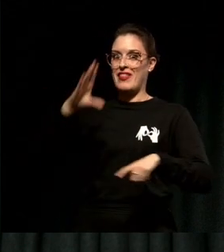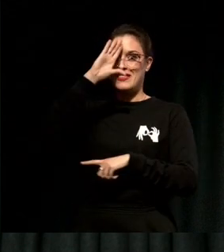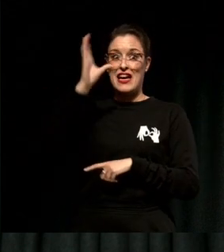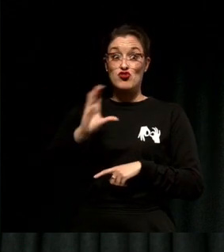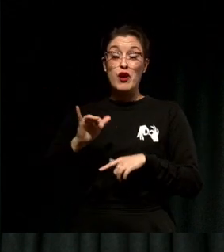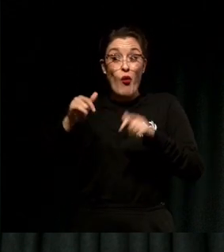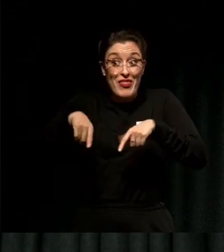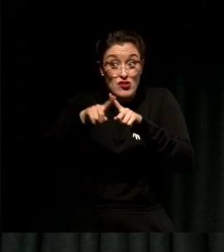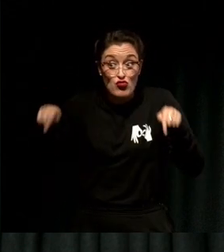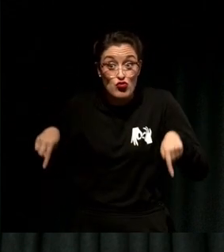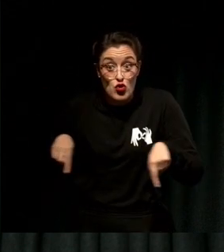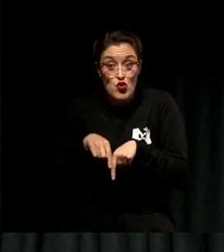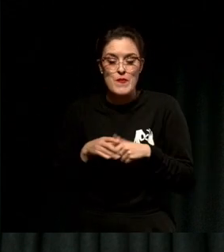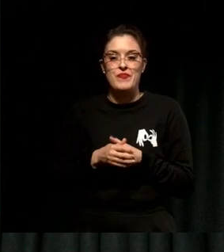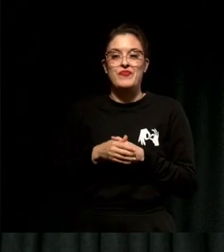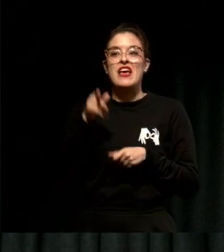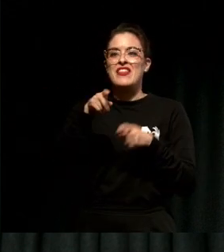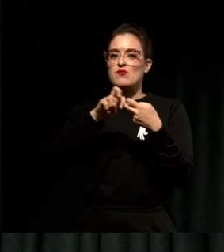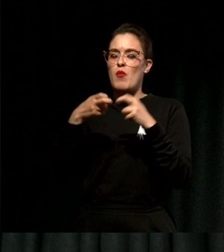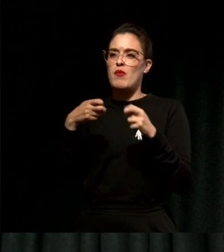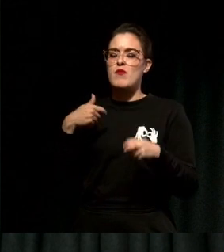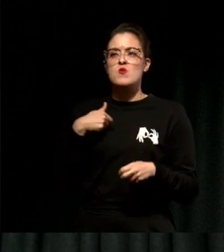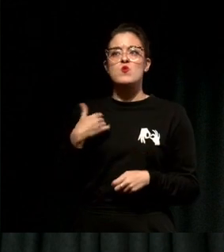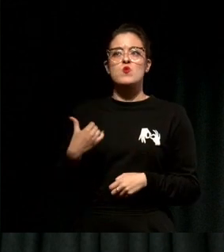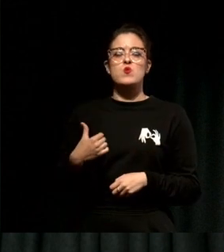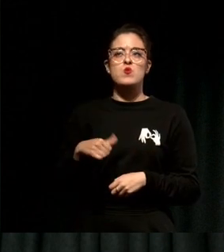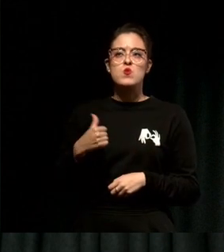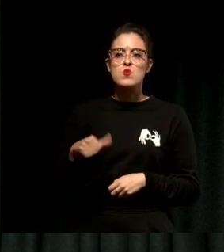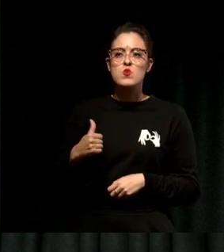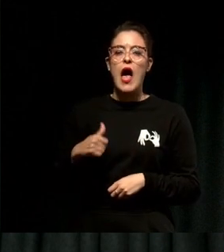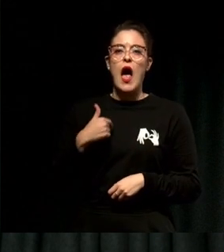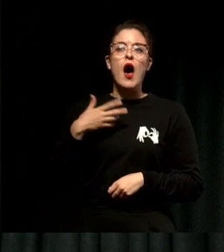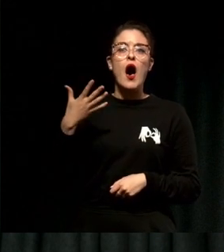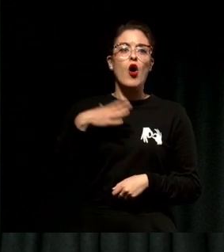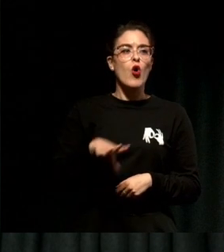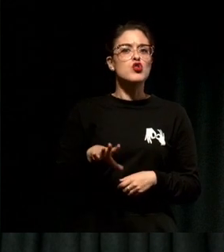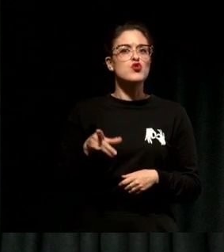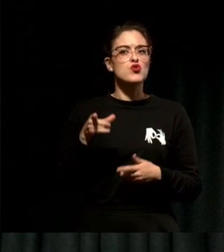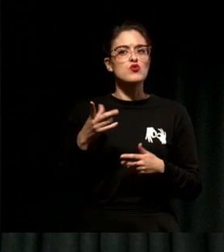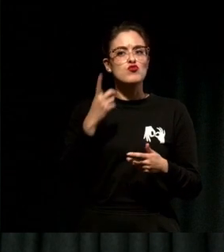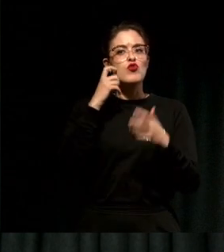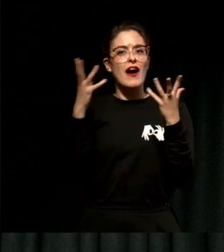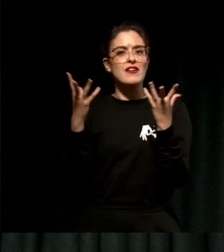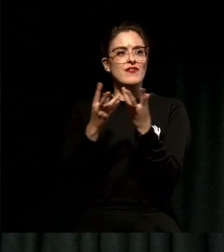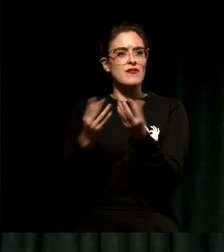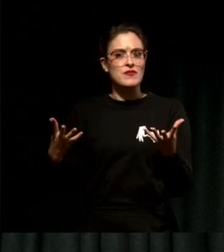This was a problem that mattered to me, and this was the problem that I wanted to try and solve and I didn't know how.